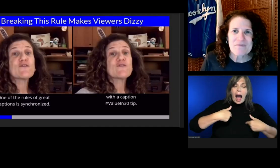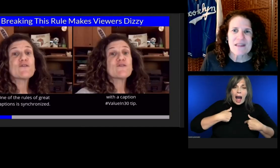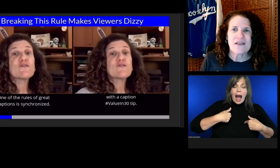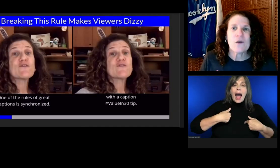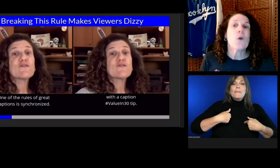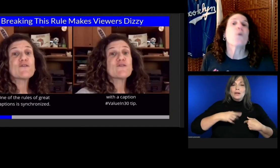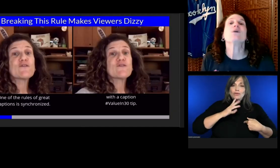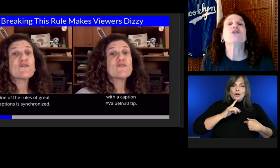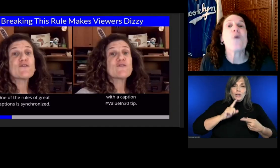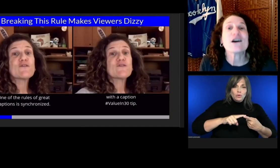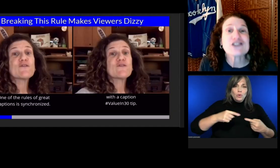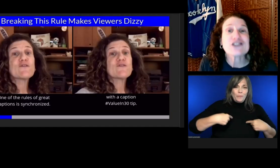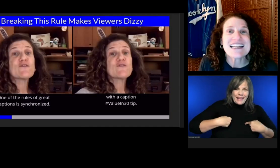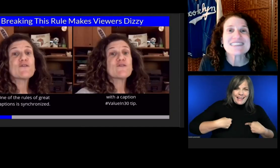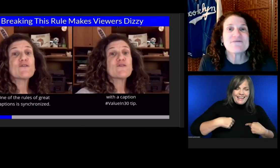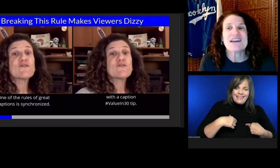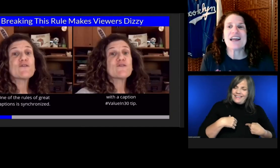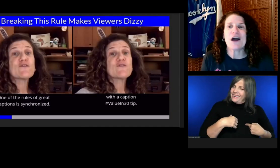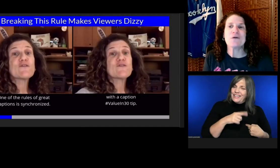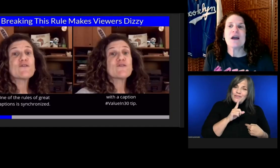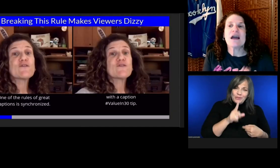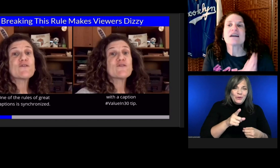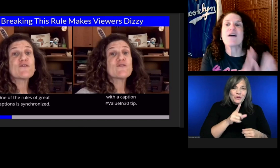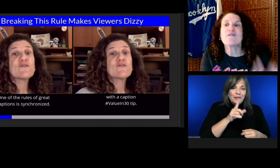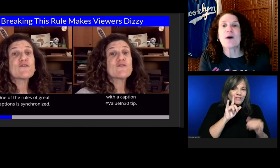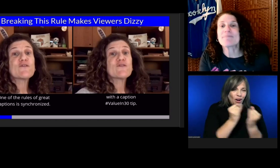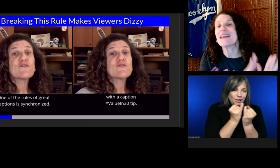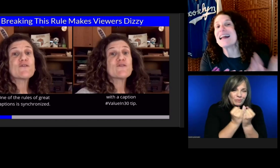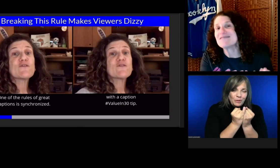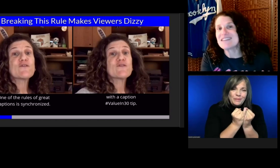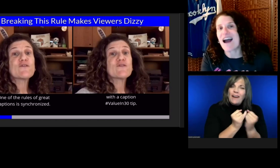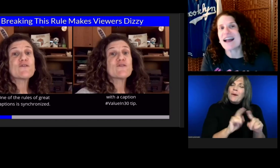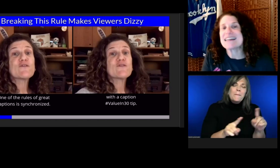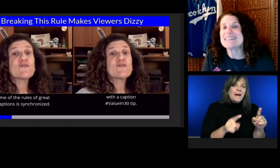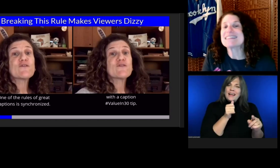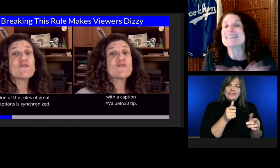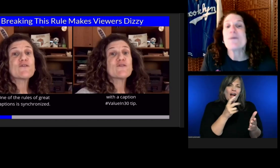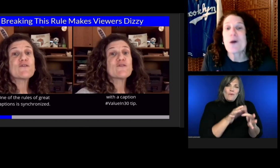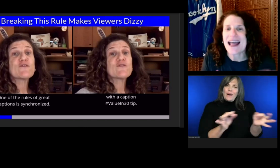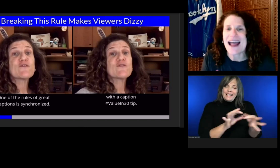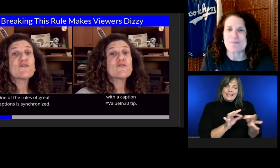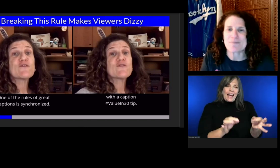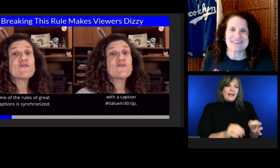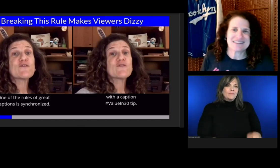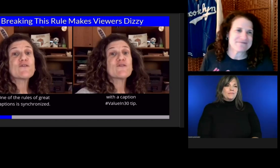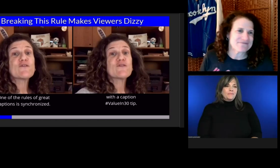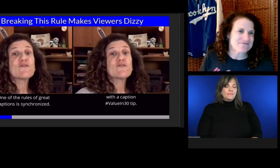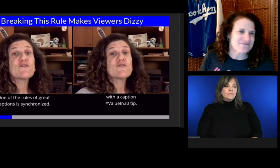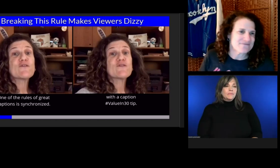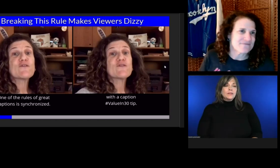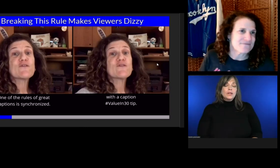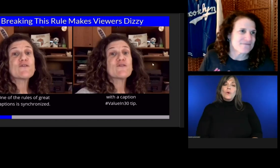When you watch this next video, cover up the left side, and see what happens.